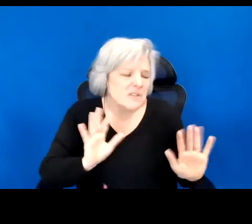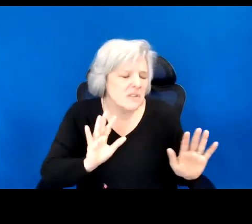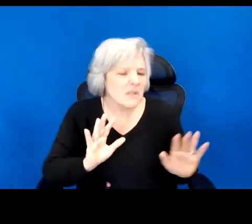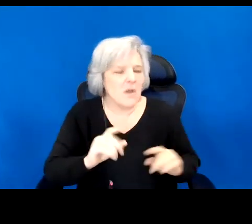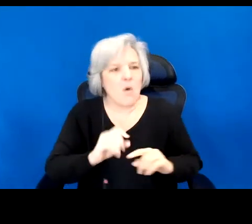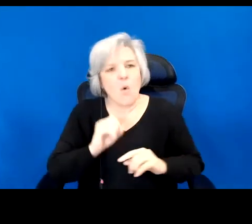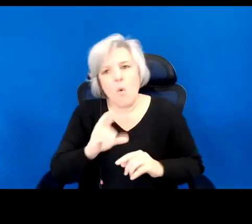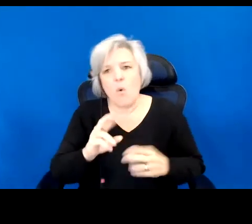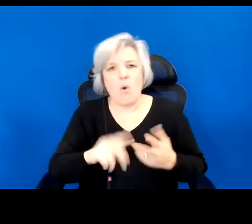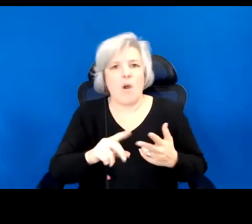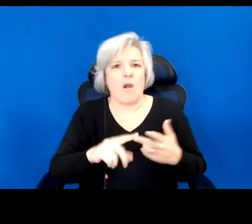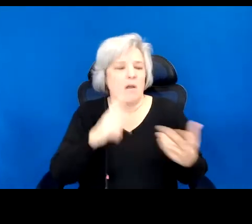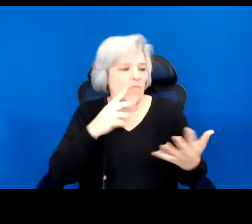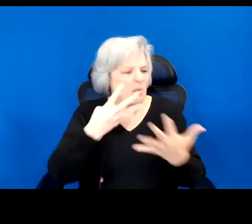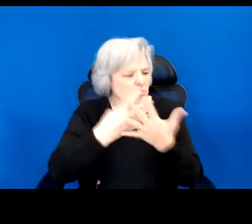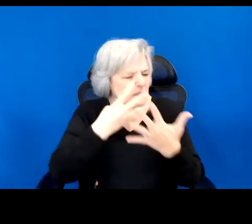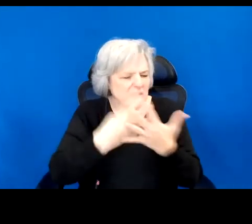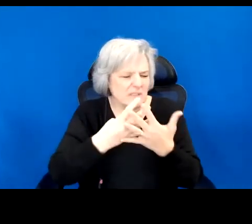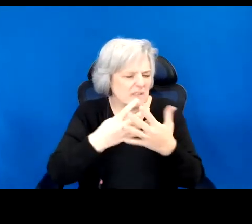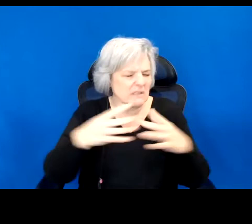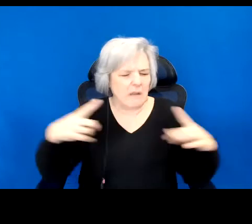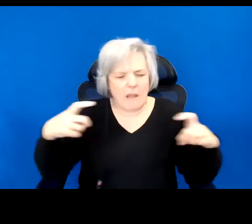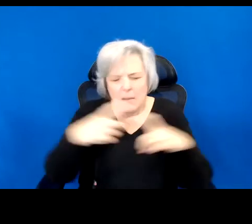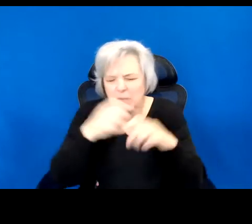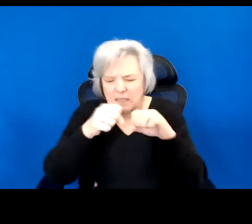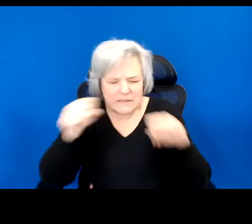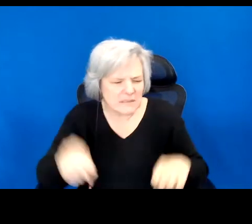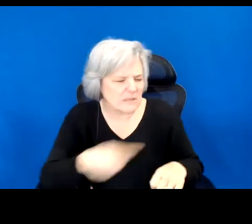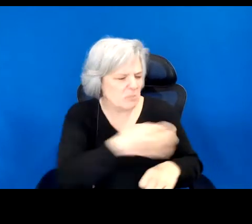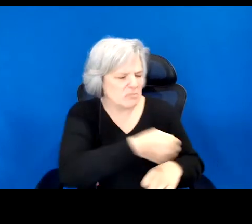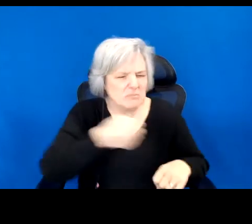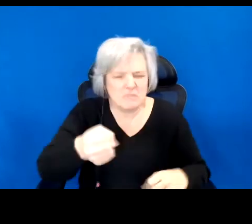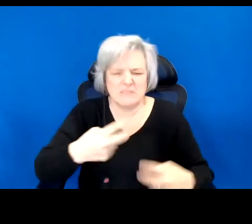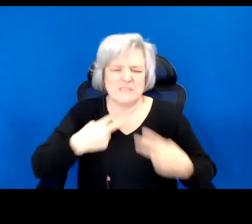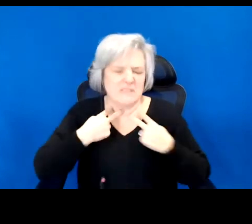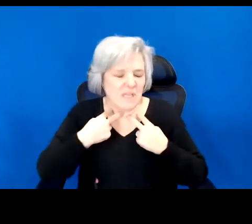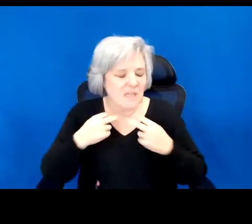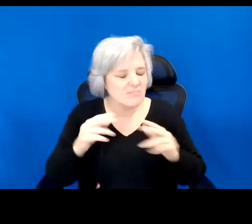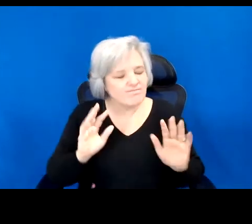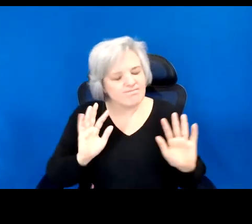the prison industrial complex. But with an adjacent set of fears about being